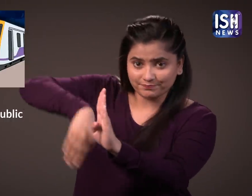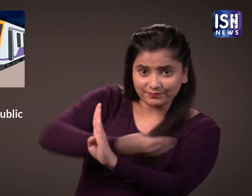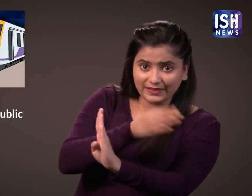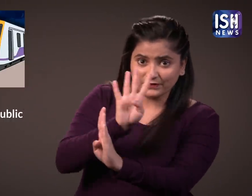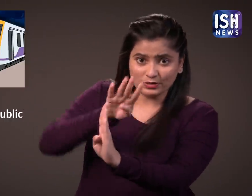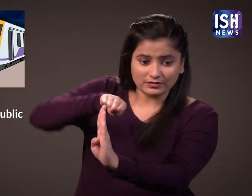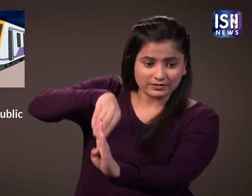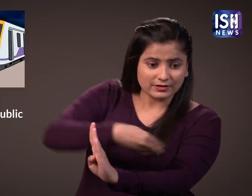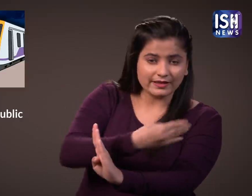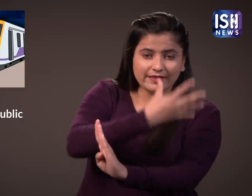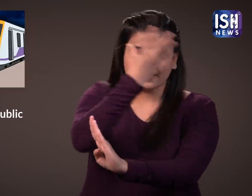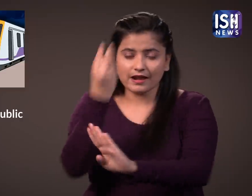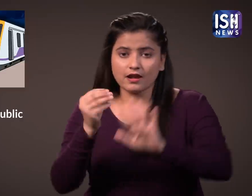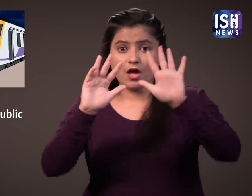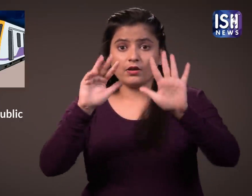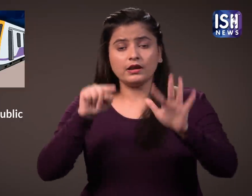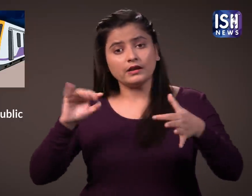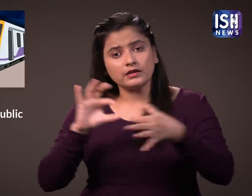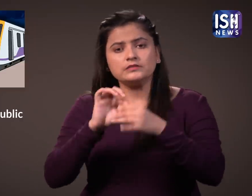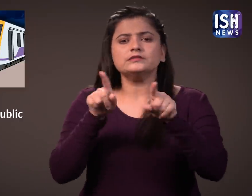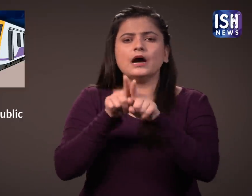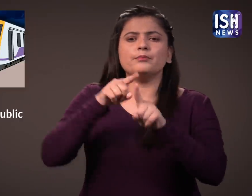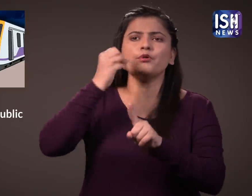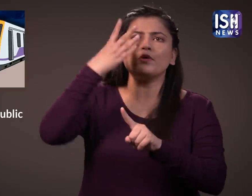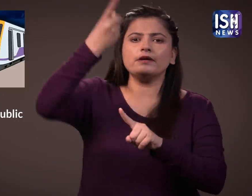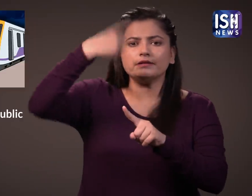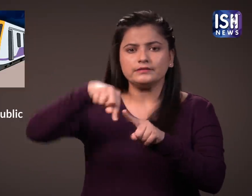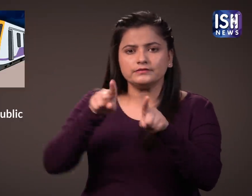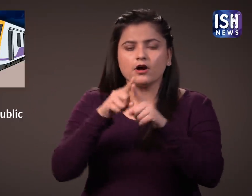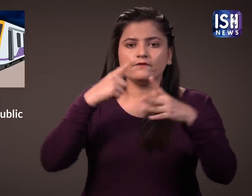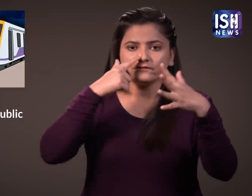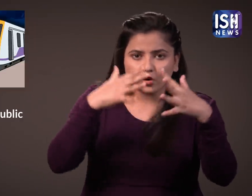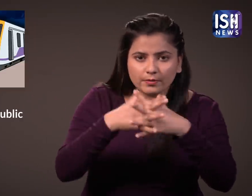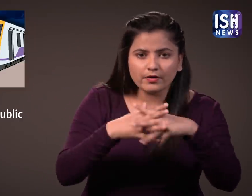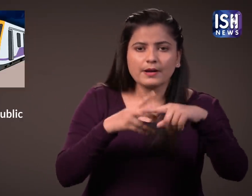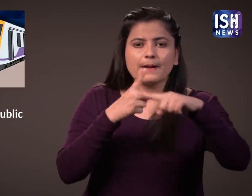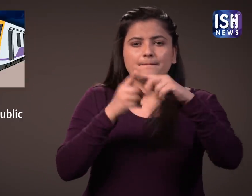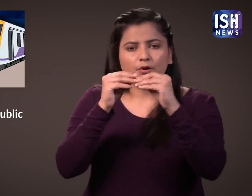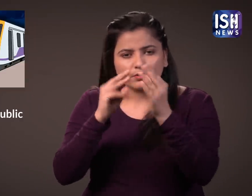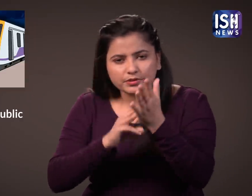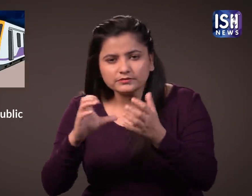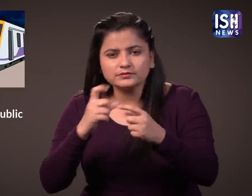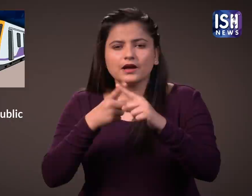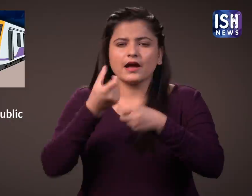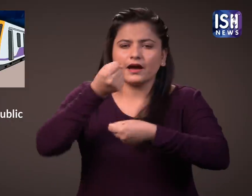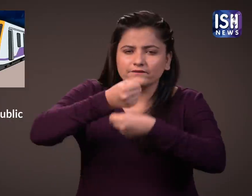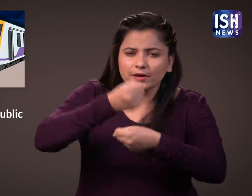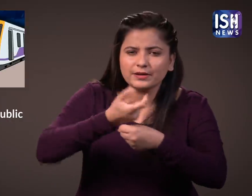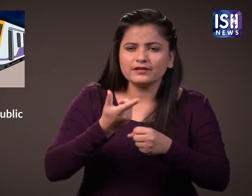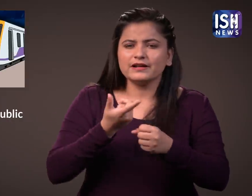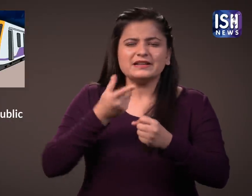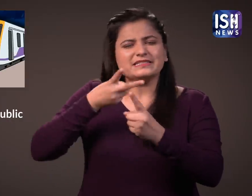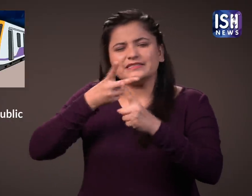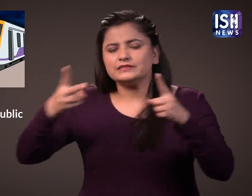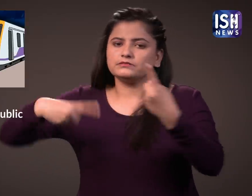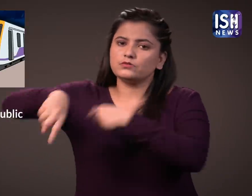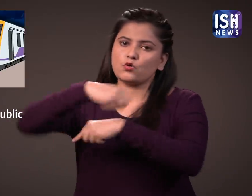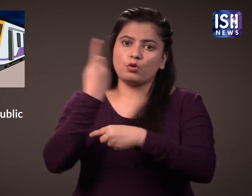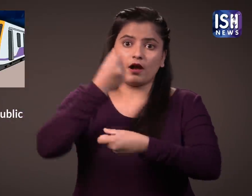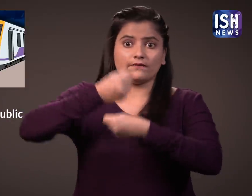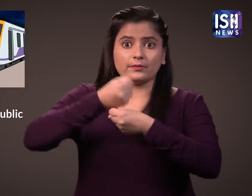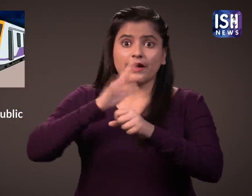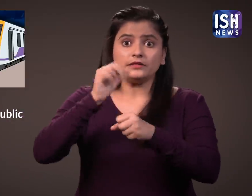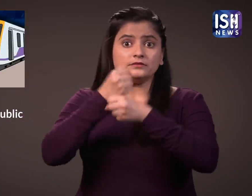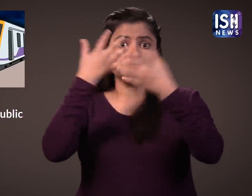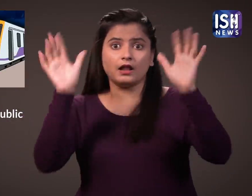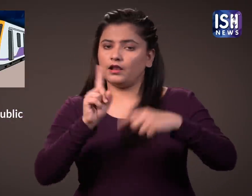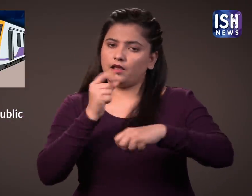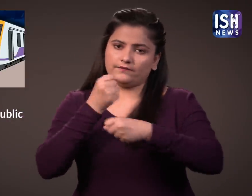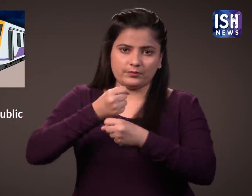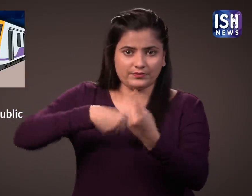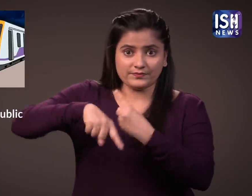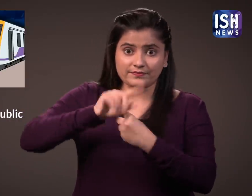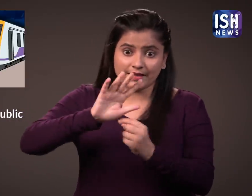From 4pm to 9pm essential services staff and women can travel.